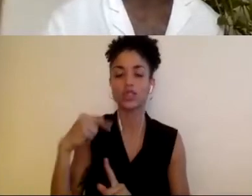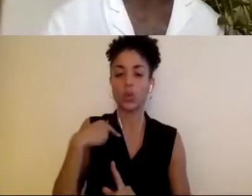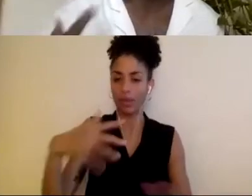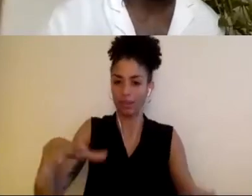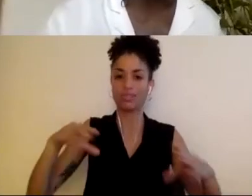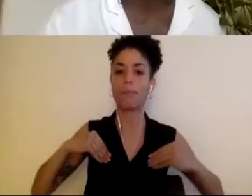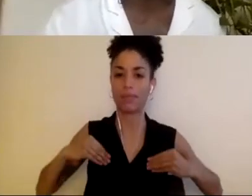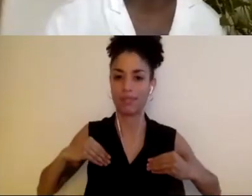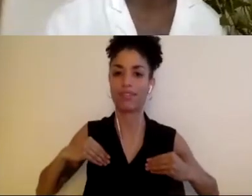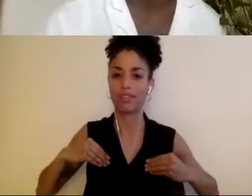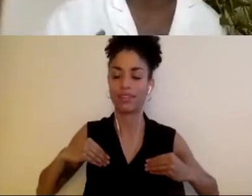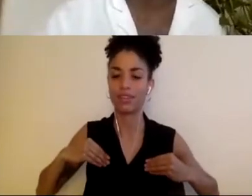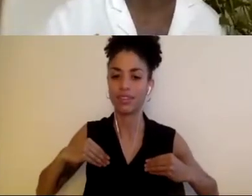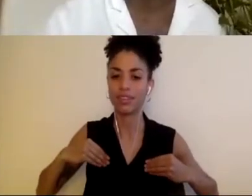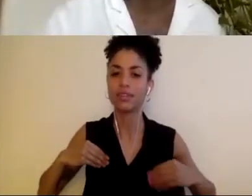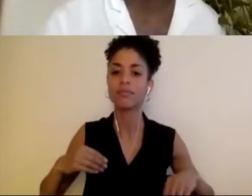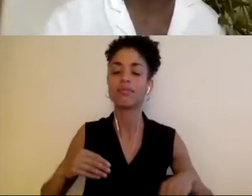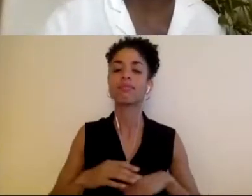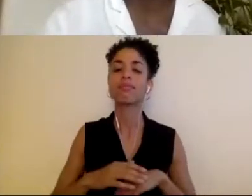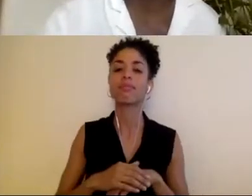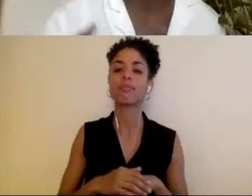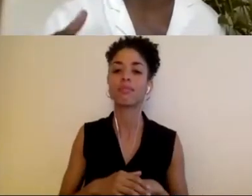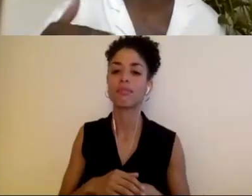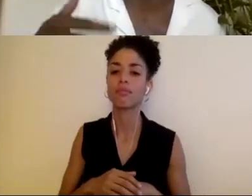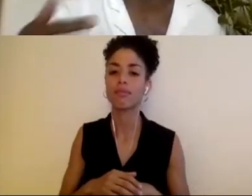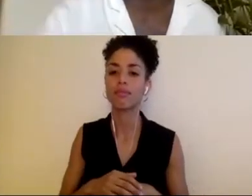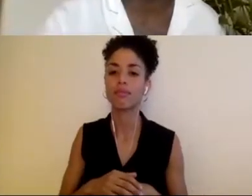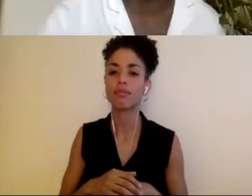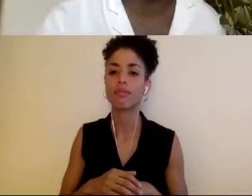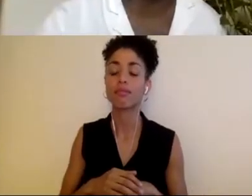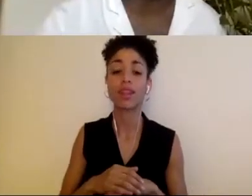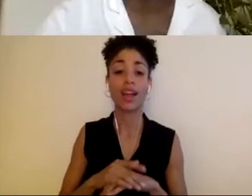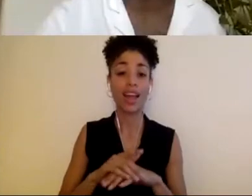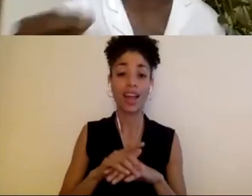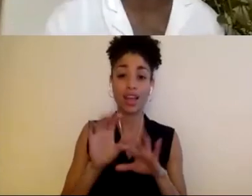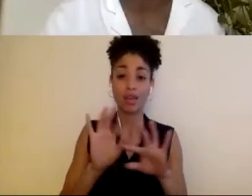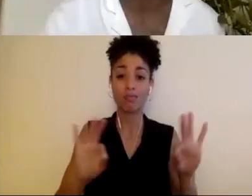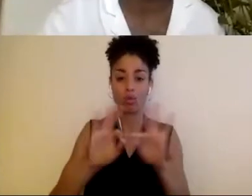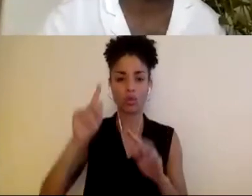were taught, but also understood how your own culture or your own institution